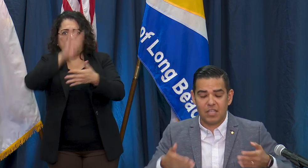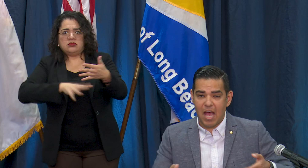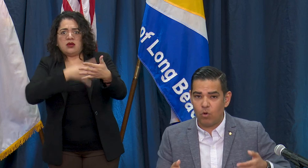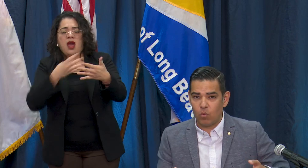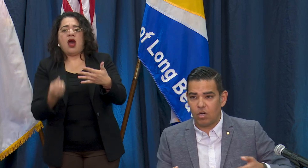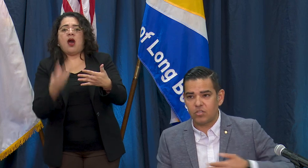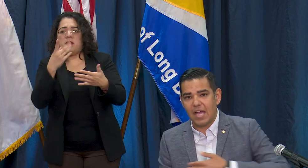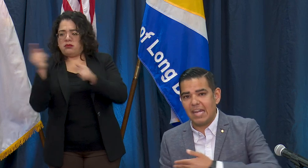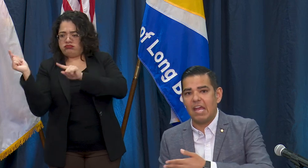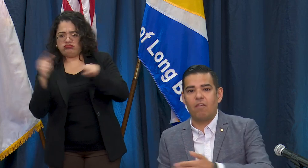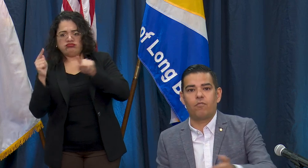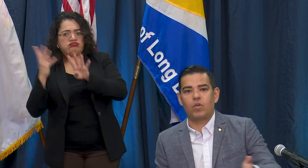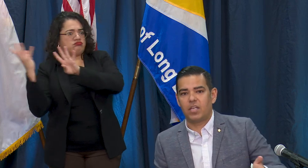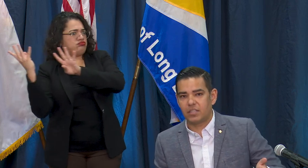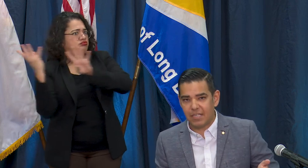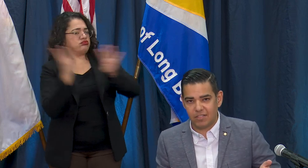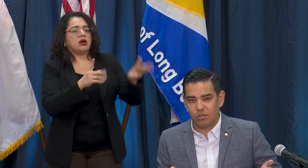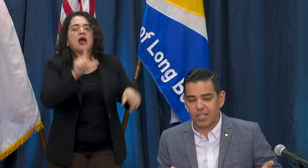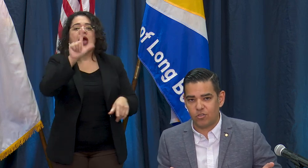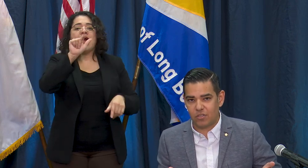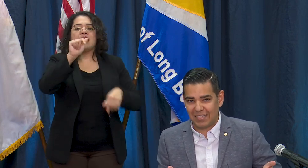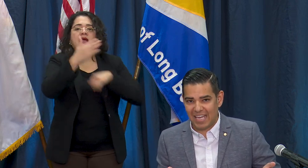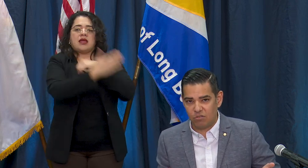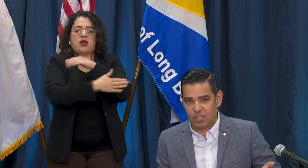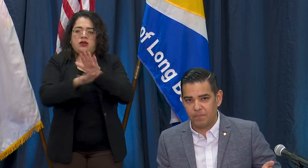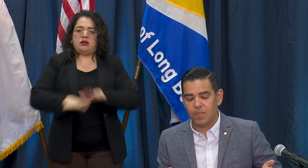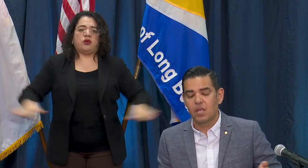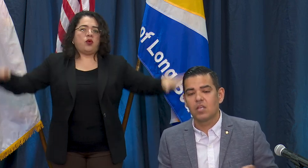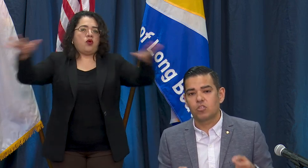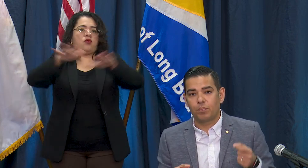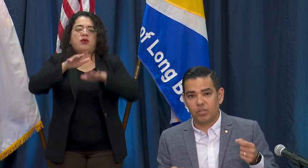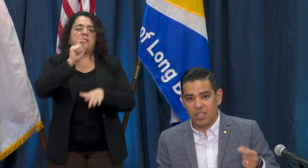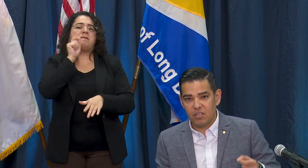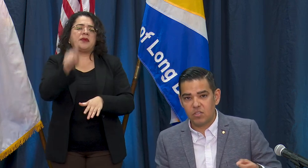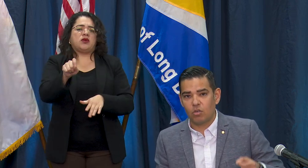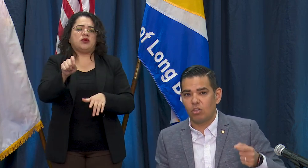how it works at every testing location in the county. So please go to